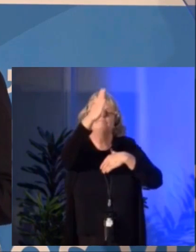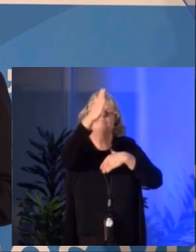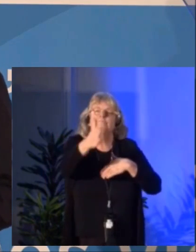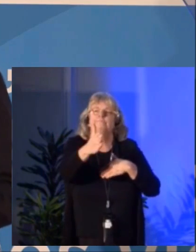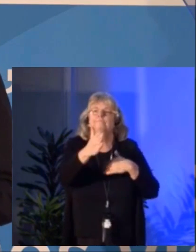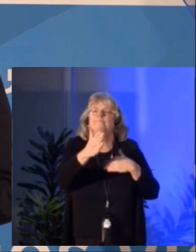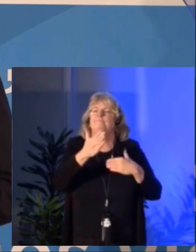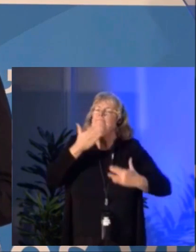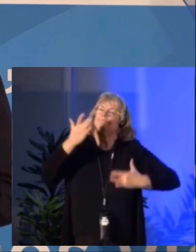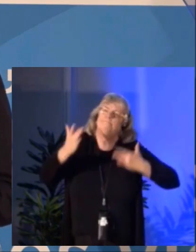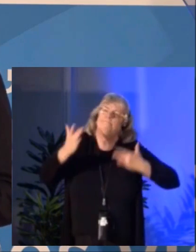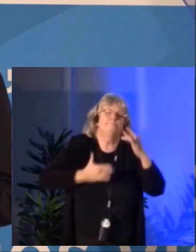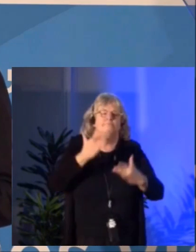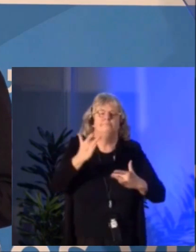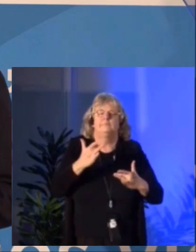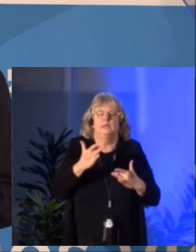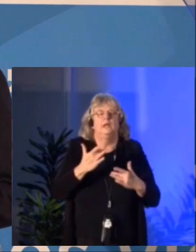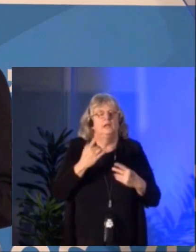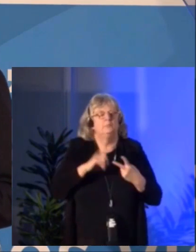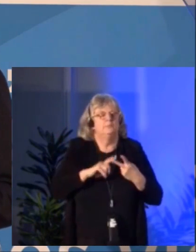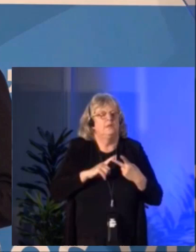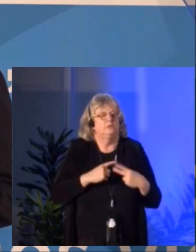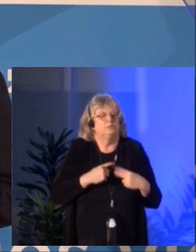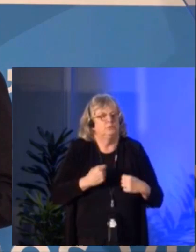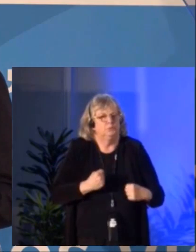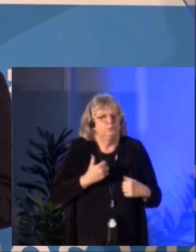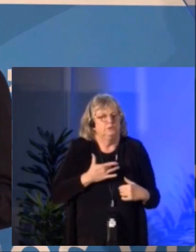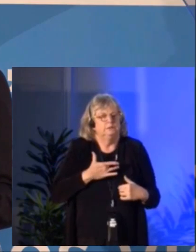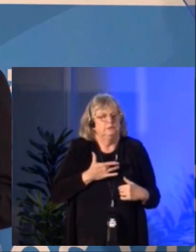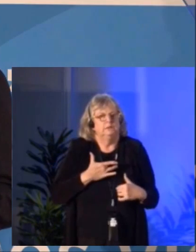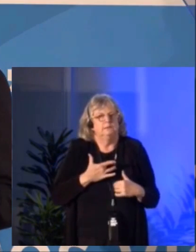with great anticipation and a deep sense of responsibility.